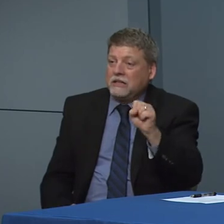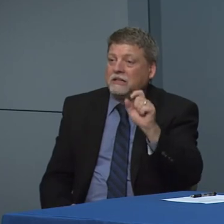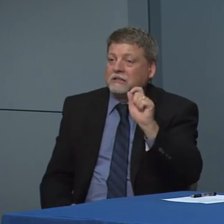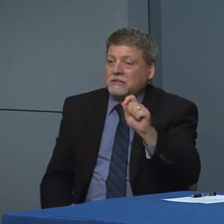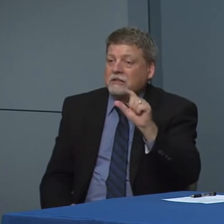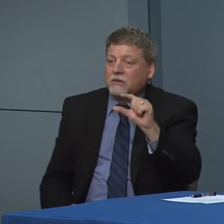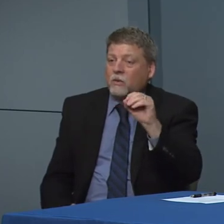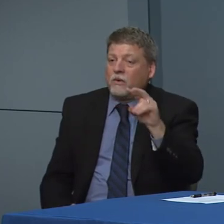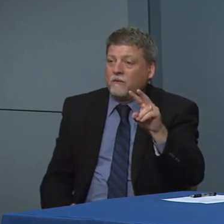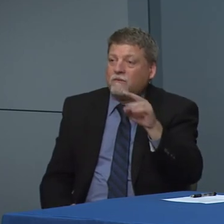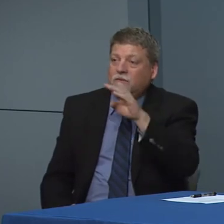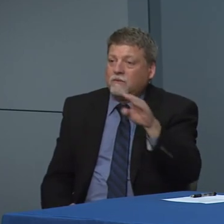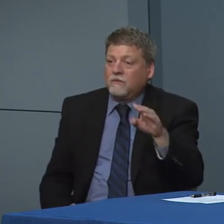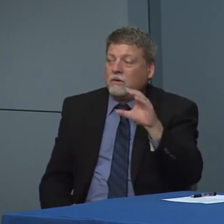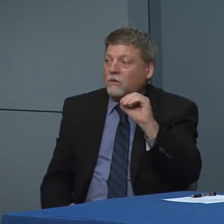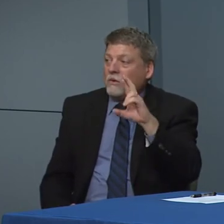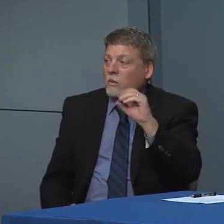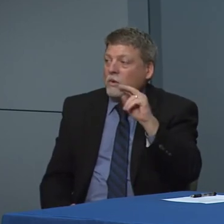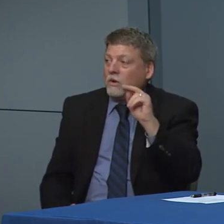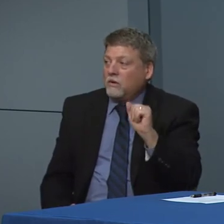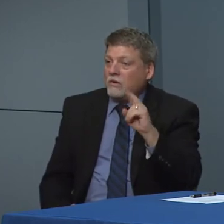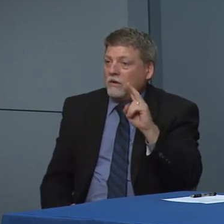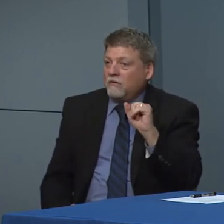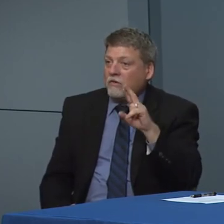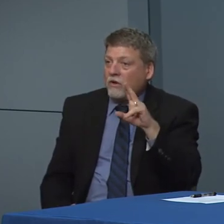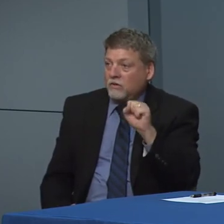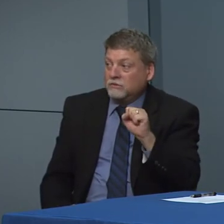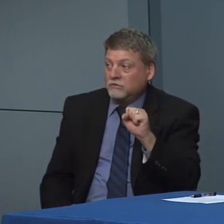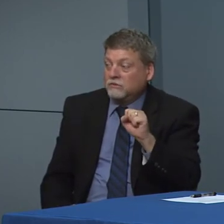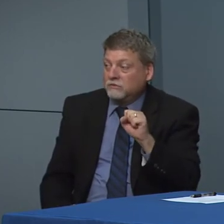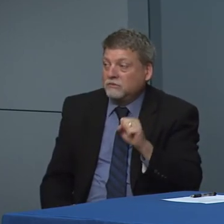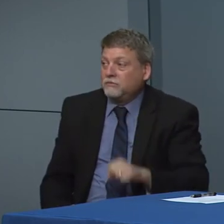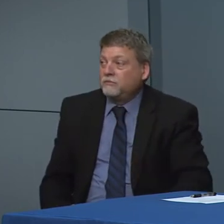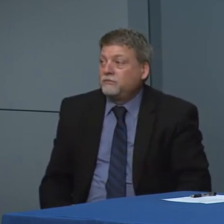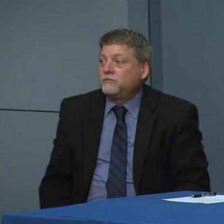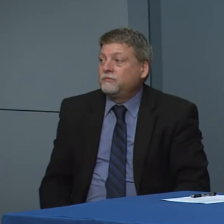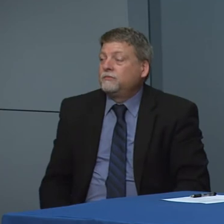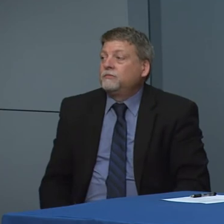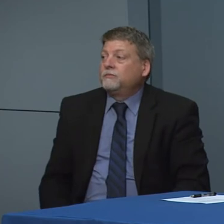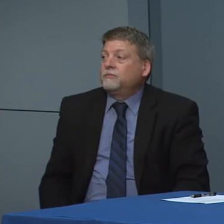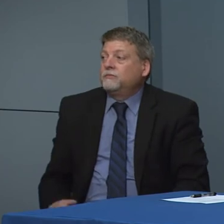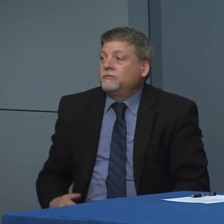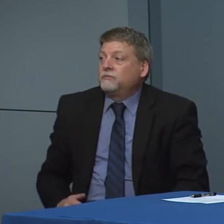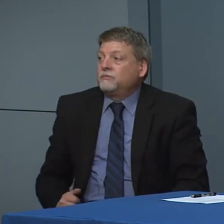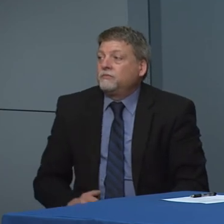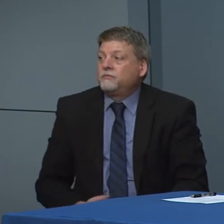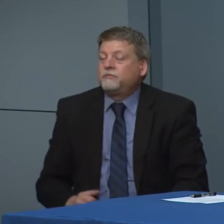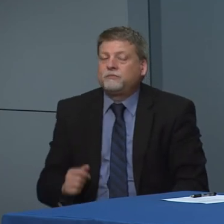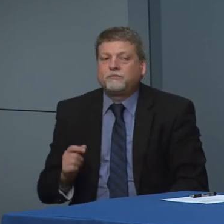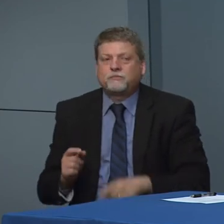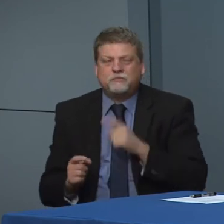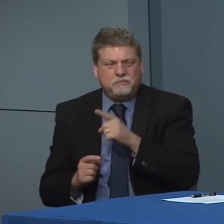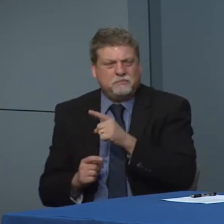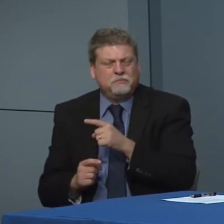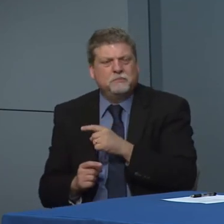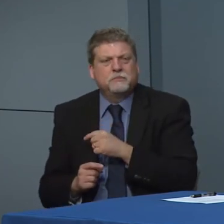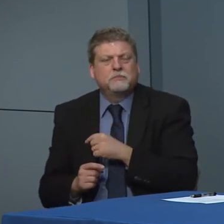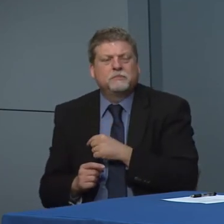.gov back slash coronavirus. Maybe this touches on the what you just said doctor but